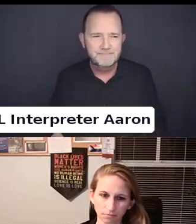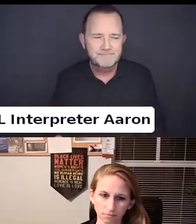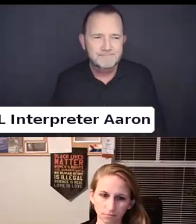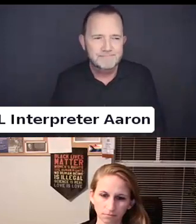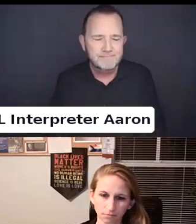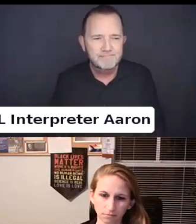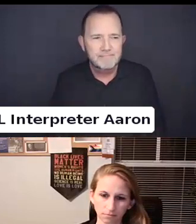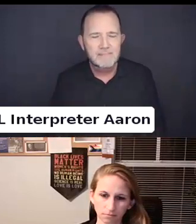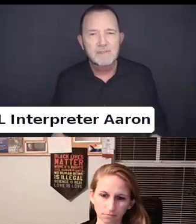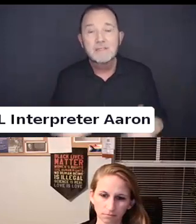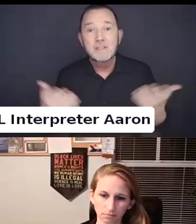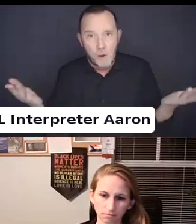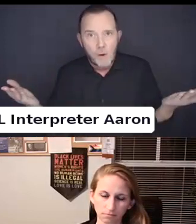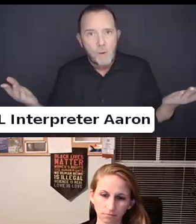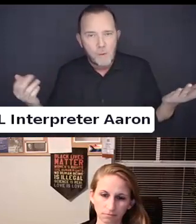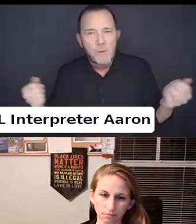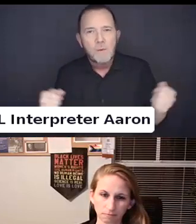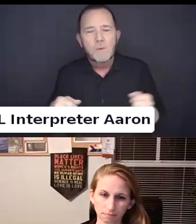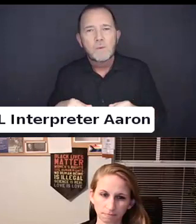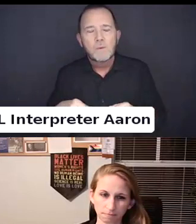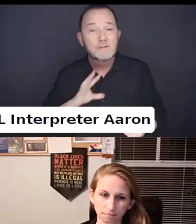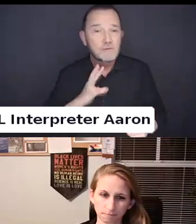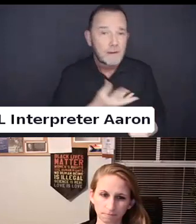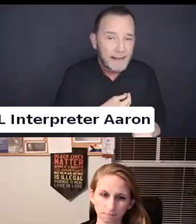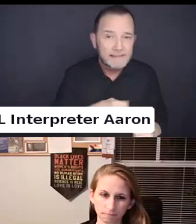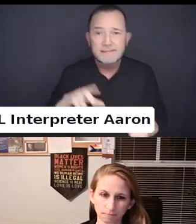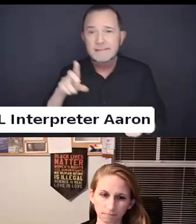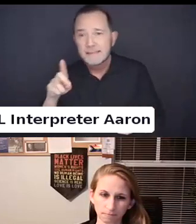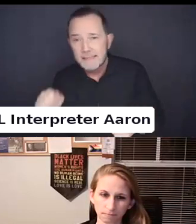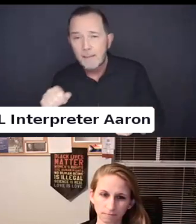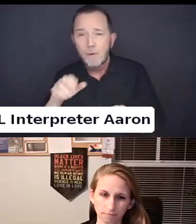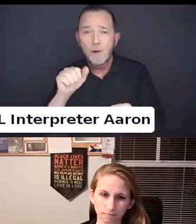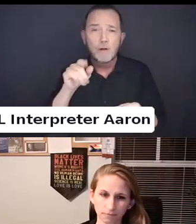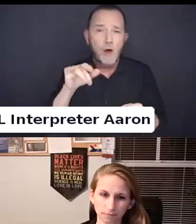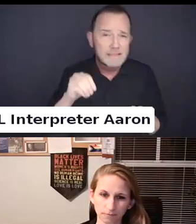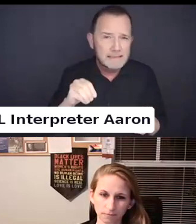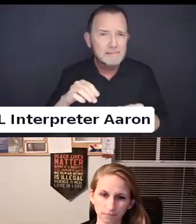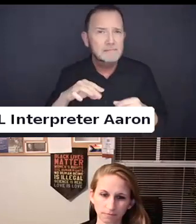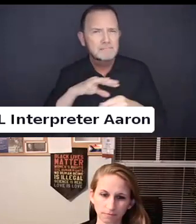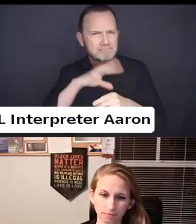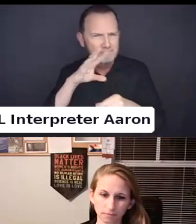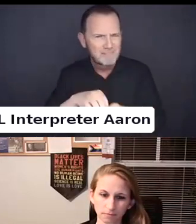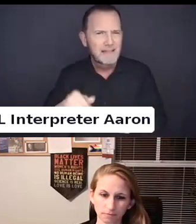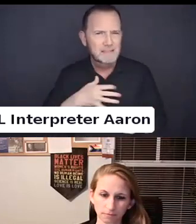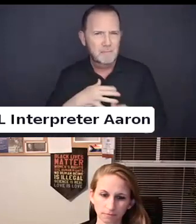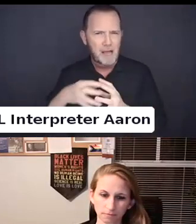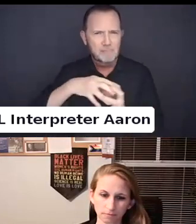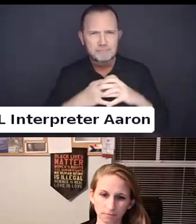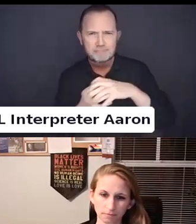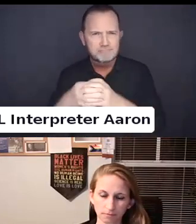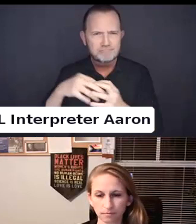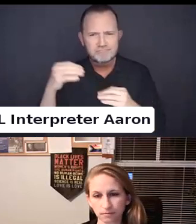With the intersection Audi happens to be my focus.